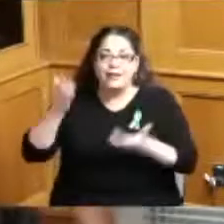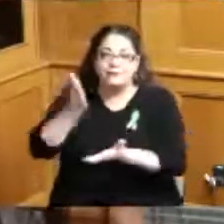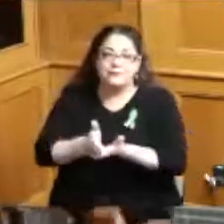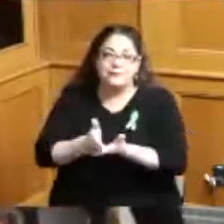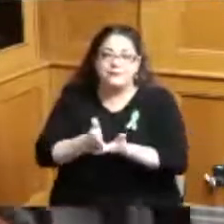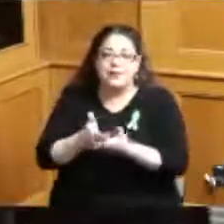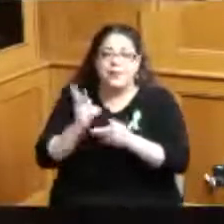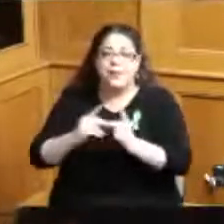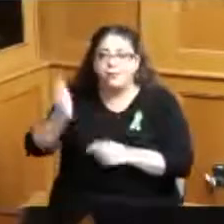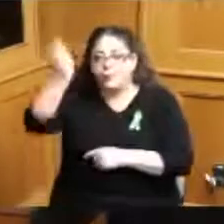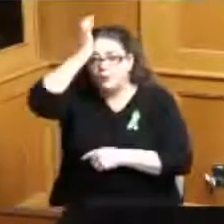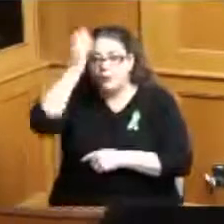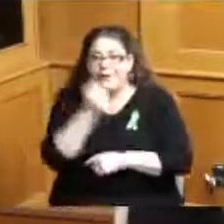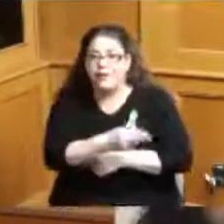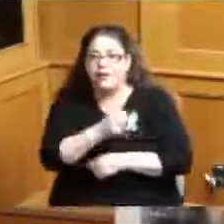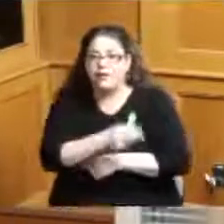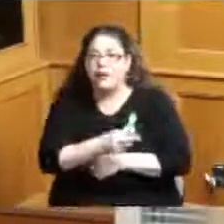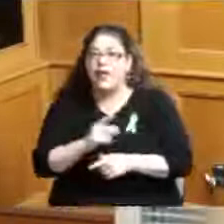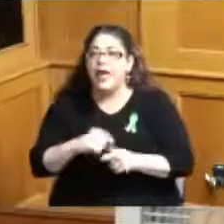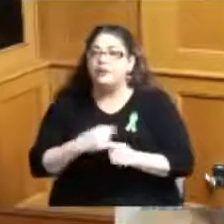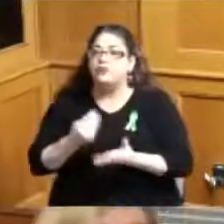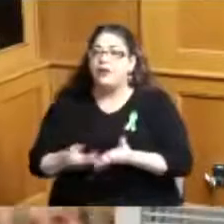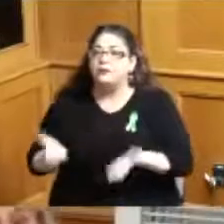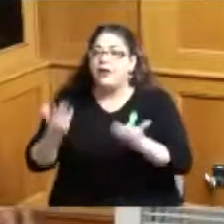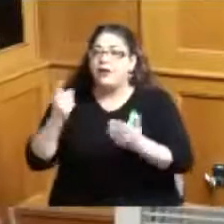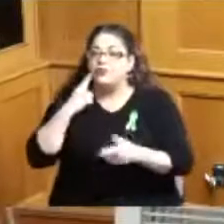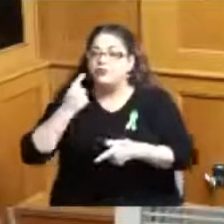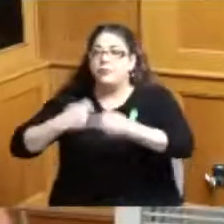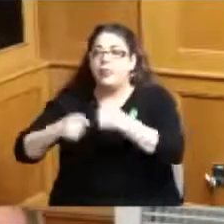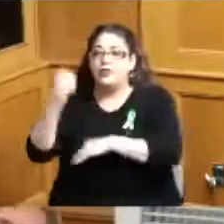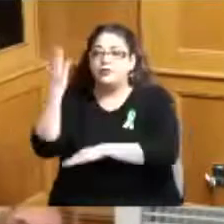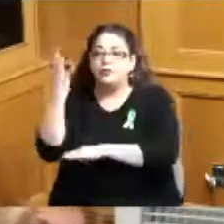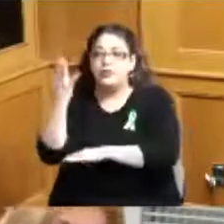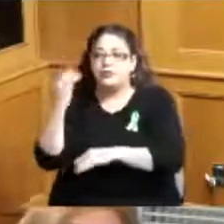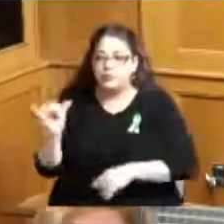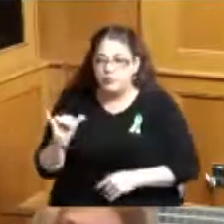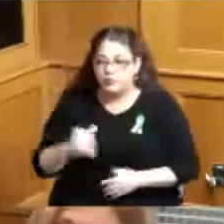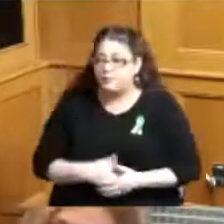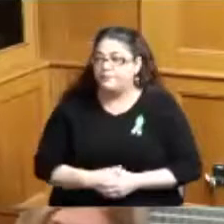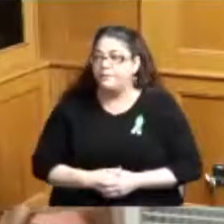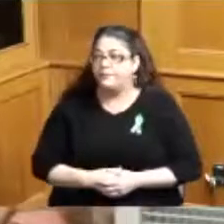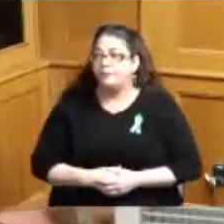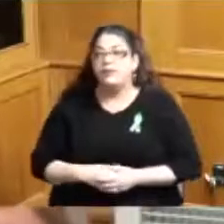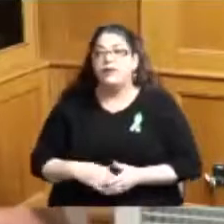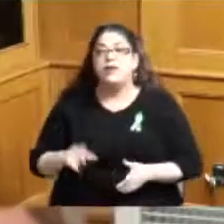hopefully raise money for street trees also she's also been you know as home to the regional